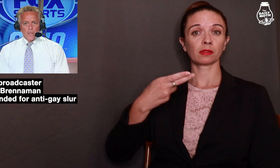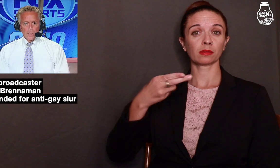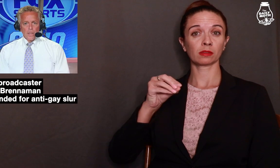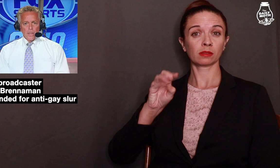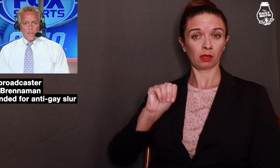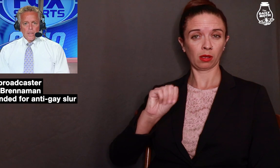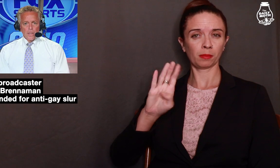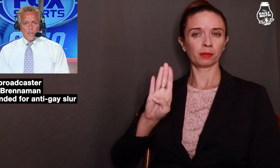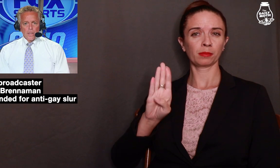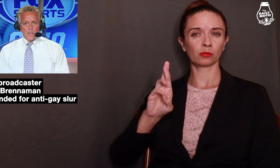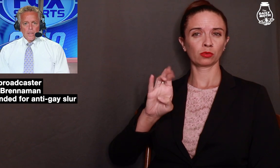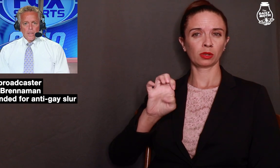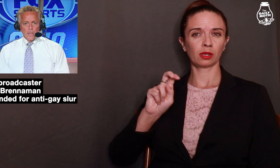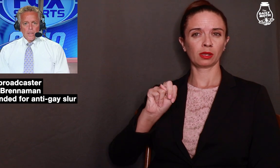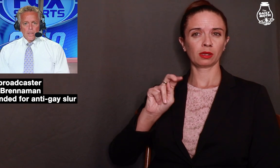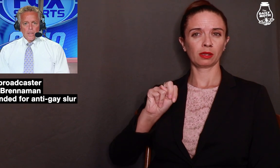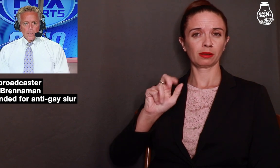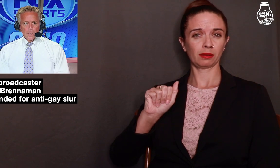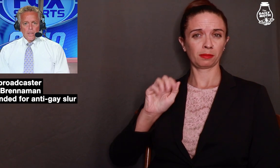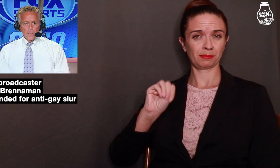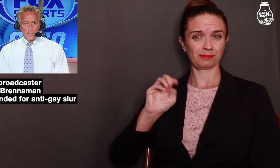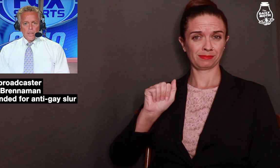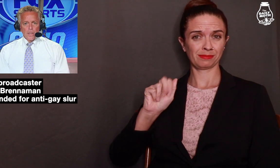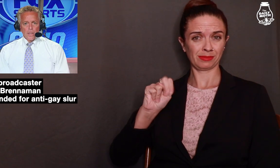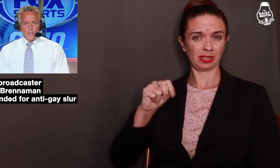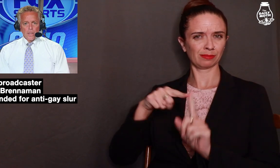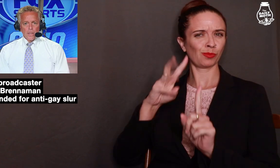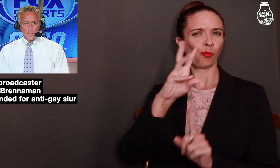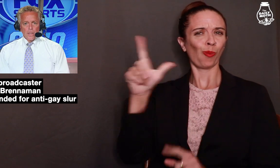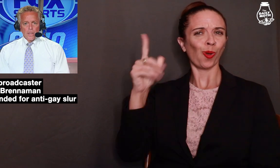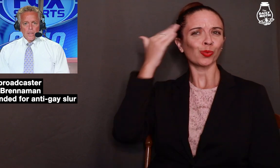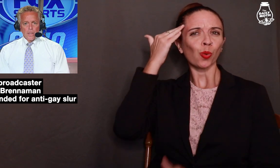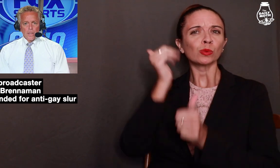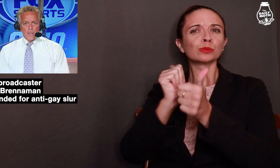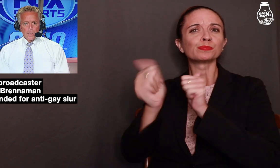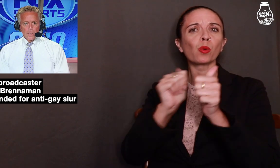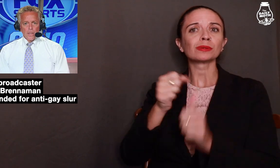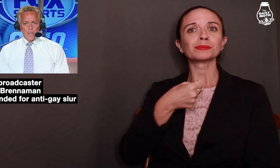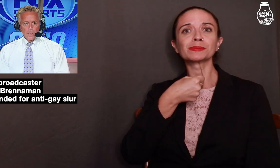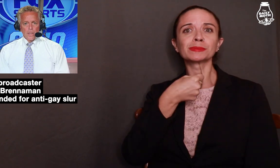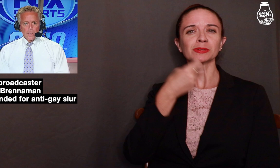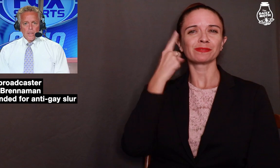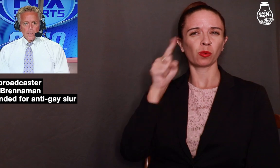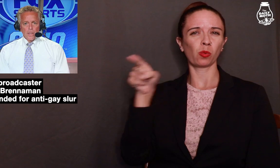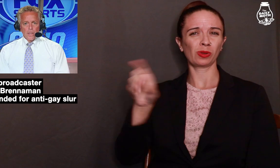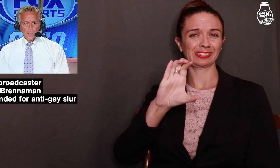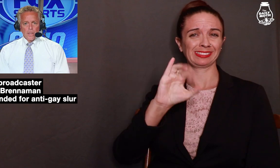Thom Brennaman, a well known sports broadcaster for